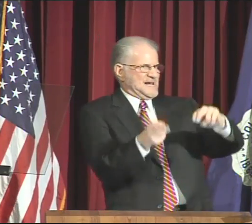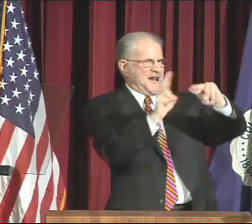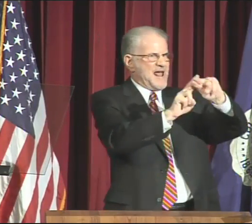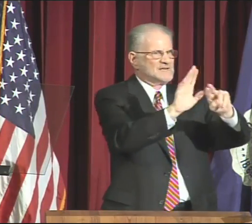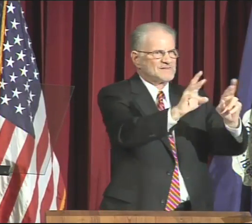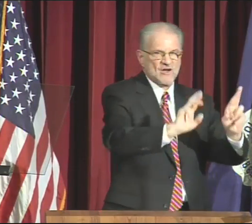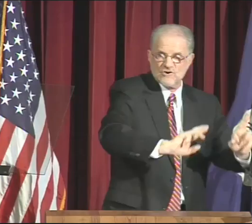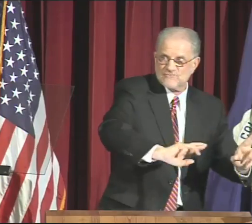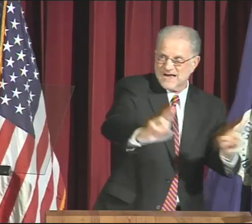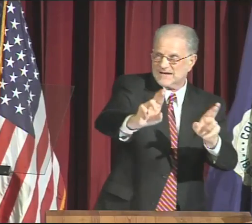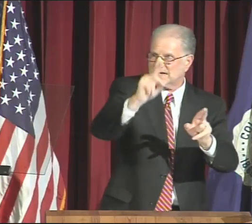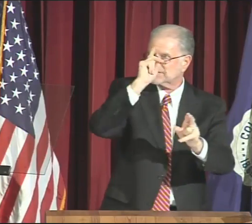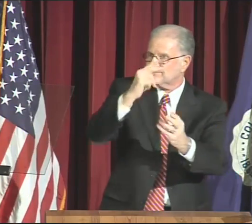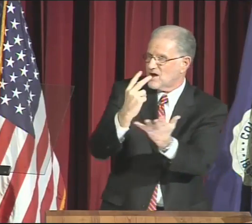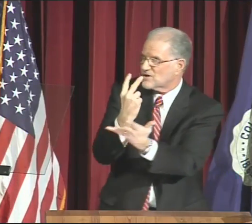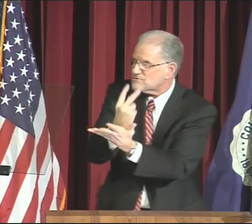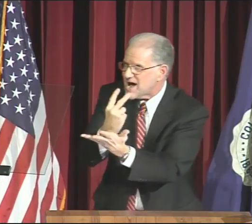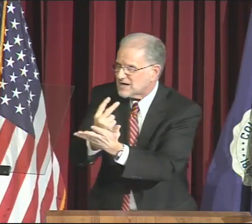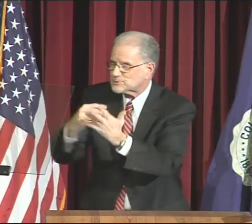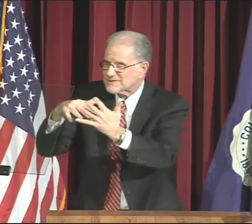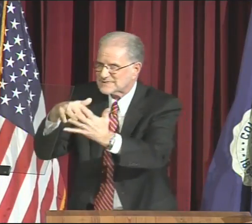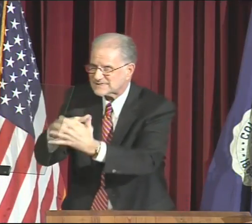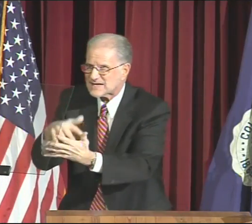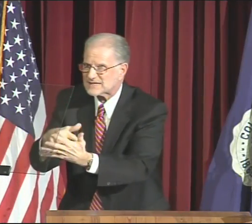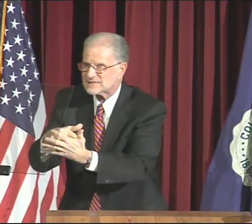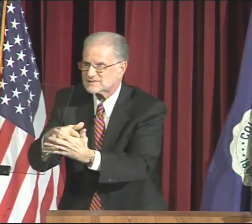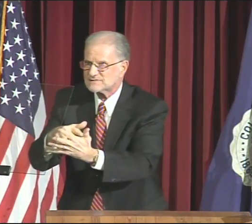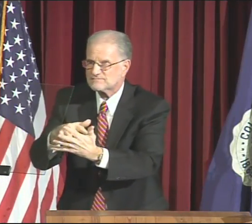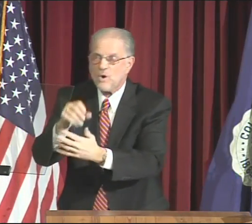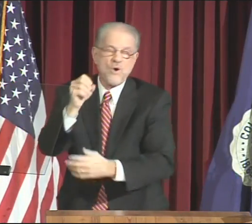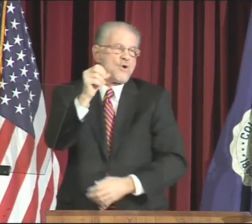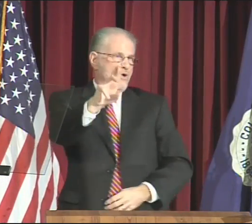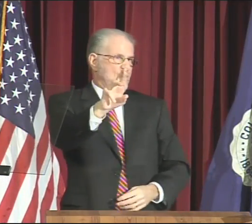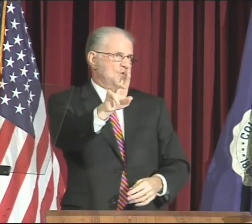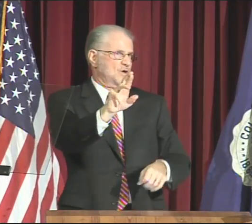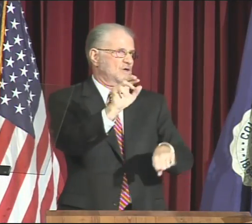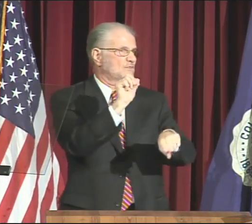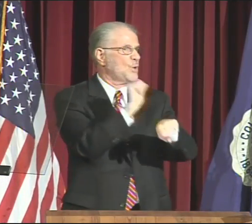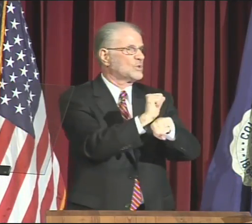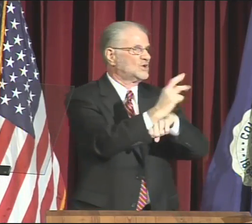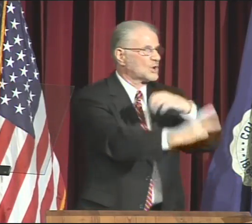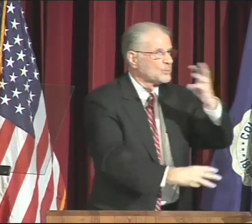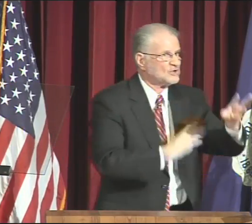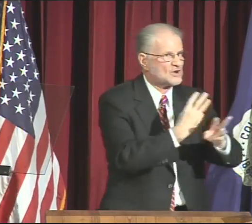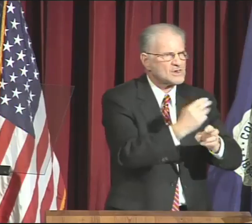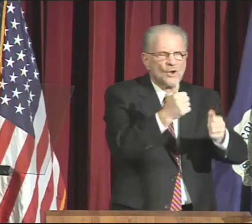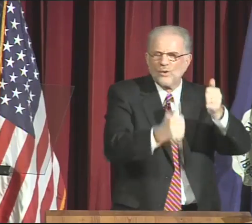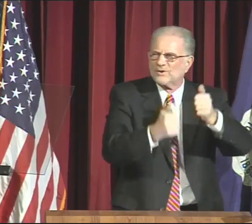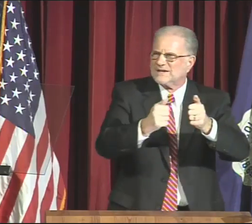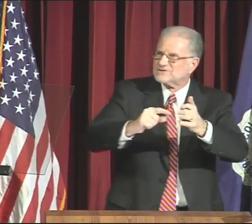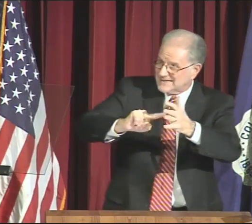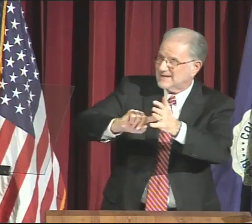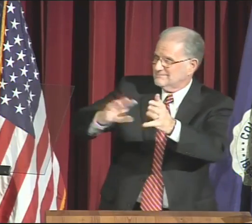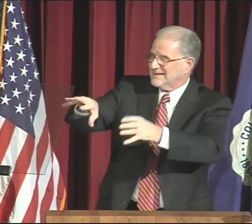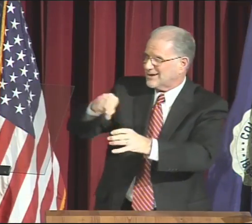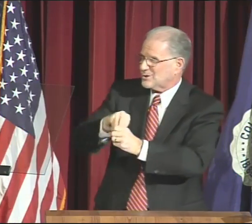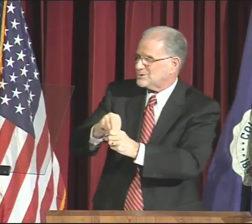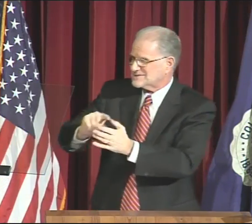They will be able to enhance their readiness for graduate study or the work world -